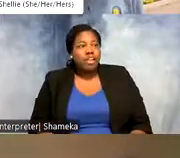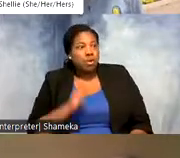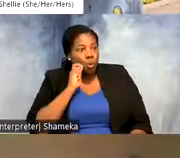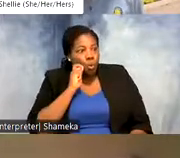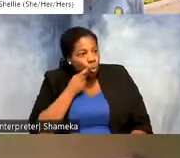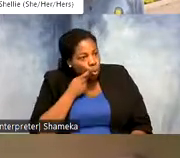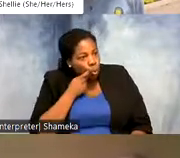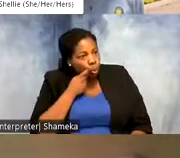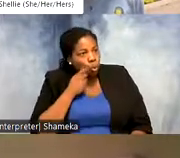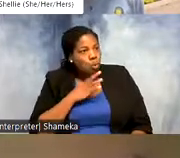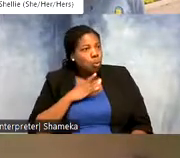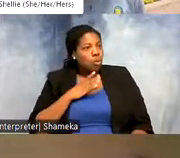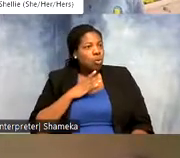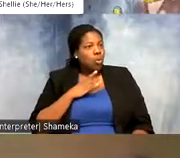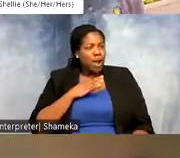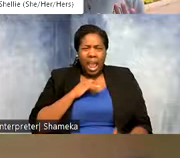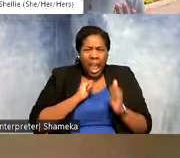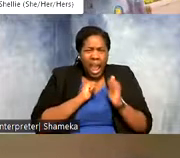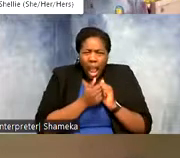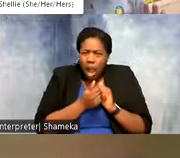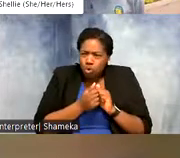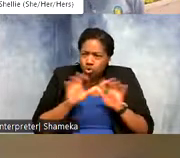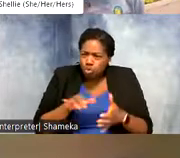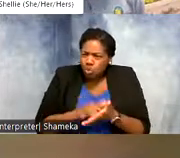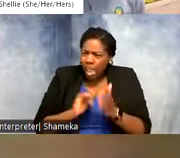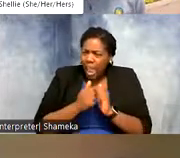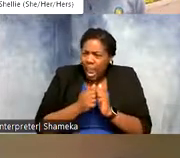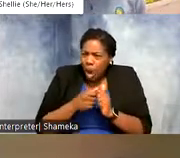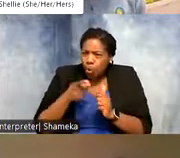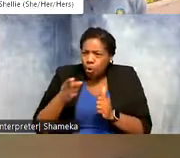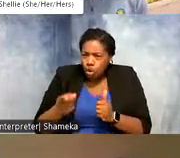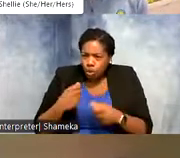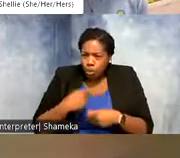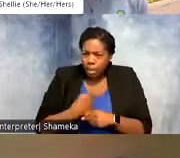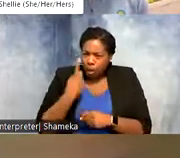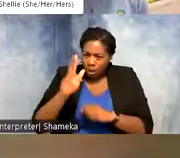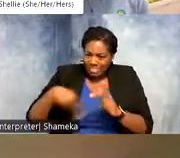How are you doing that? How are you making one standard kind of data point for all of this?